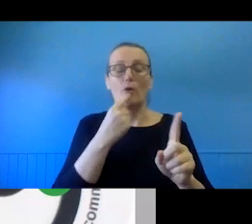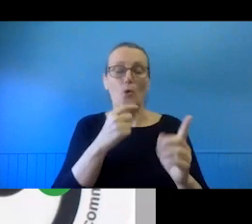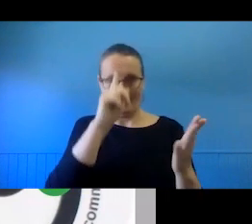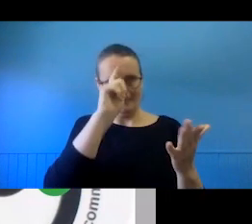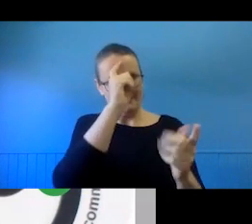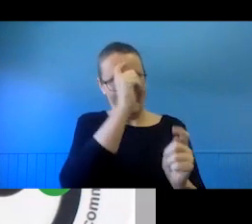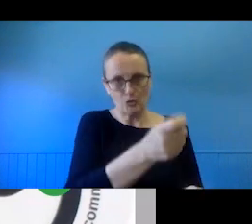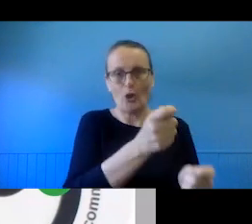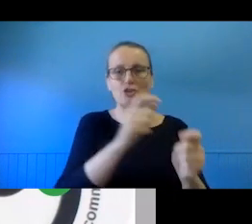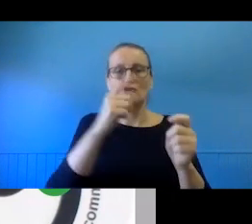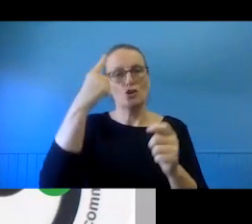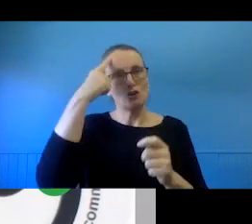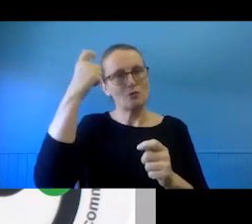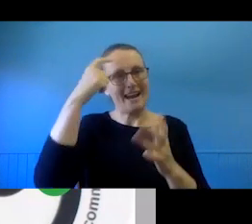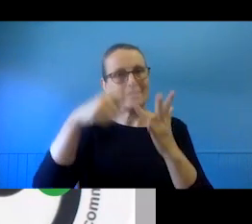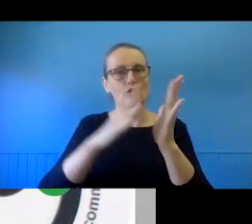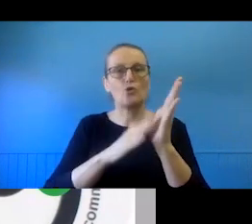You can see that I have provided attribution details for